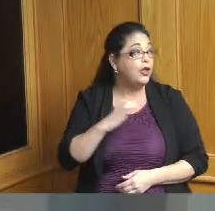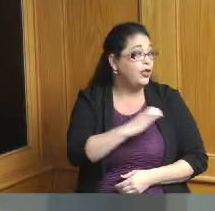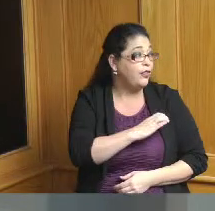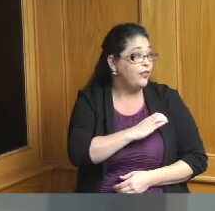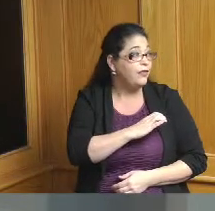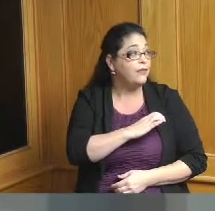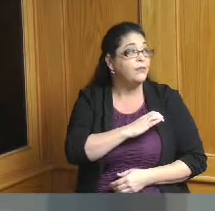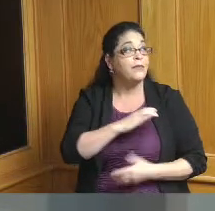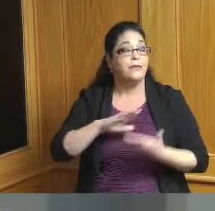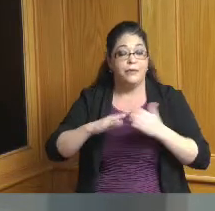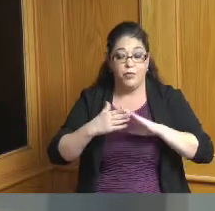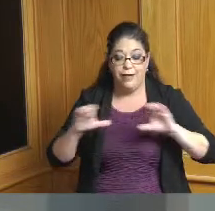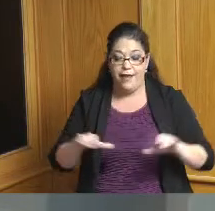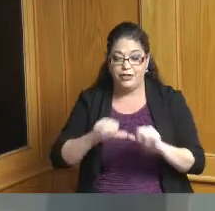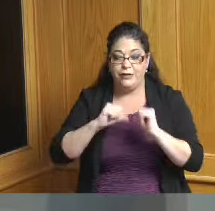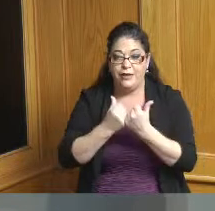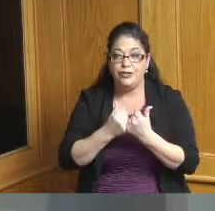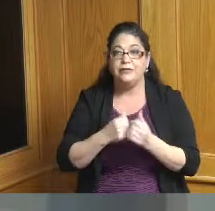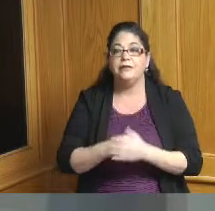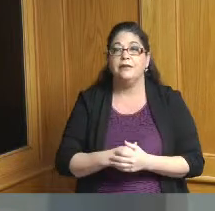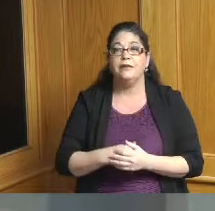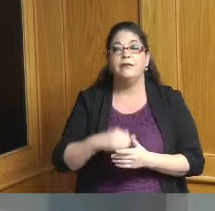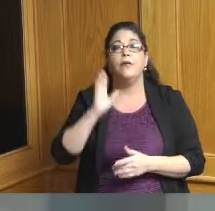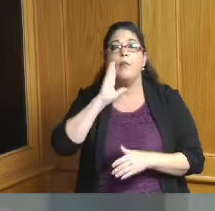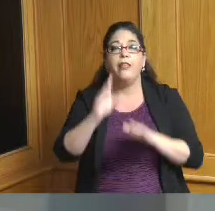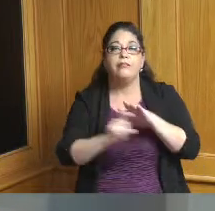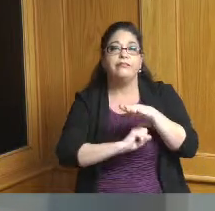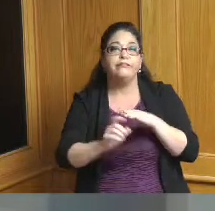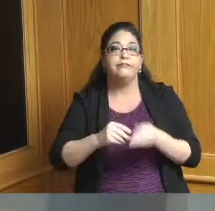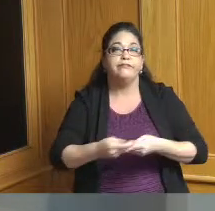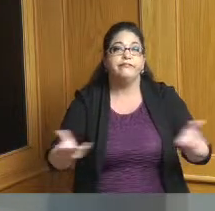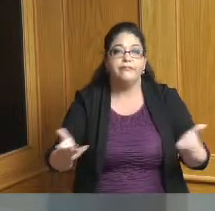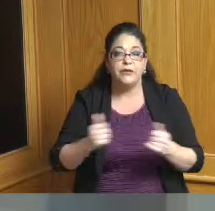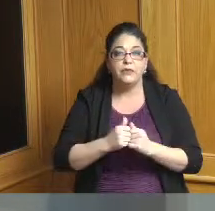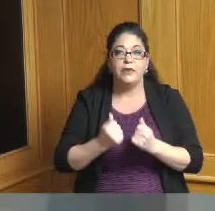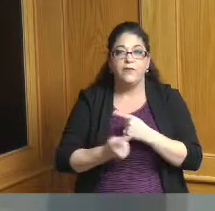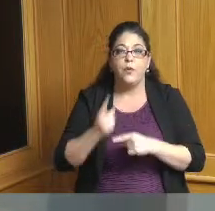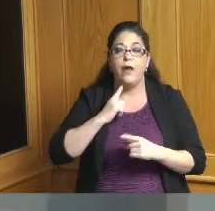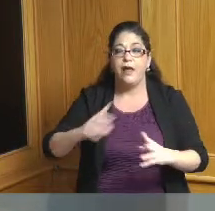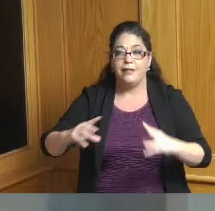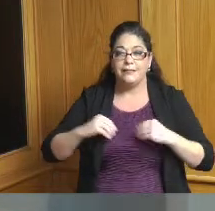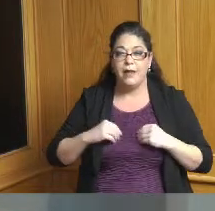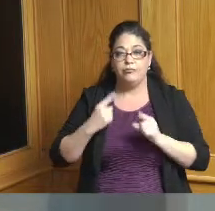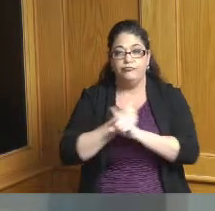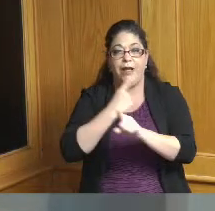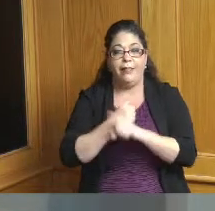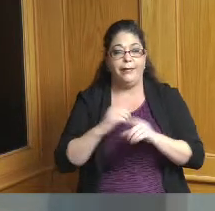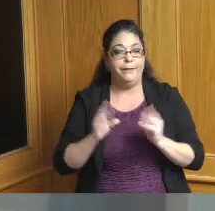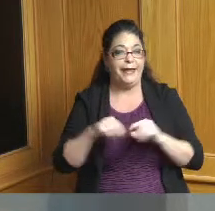is directed to certify copies of this resolution adopted at the regular joint meeting of the Board